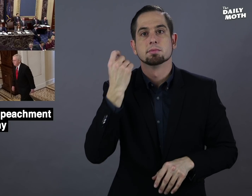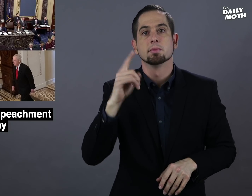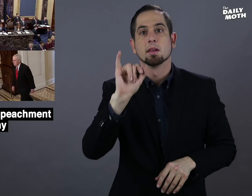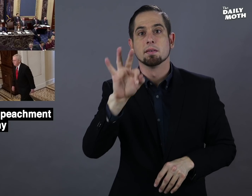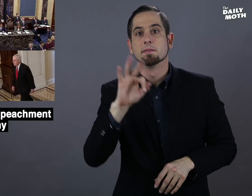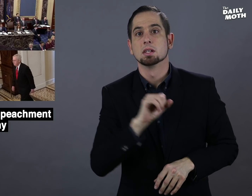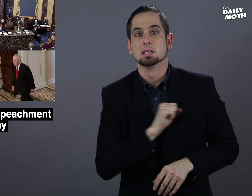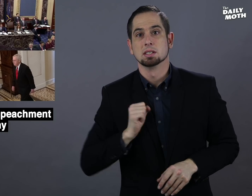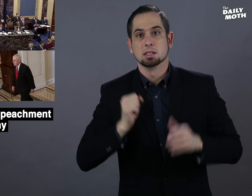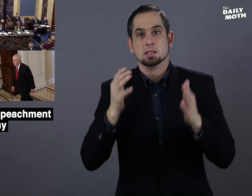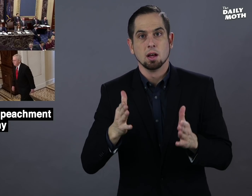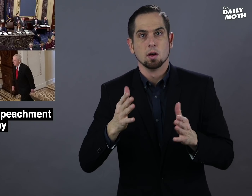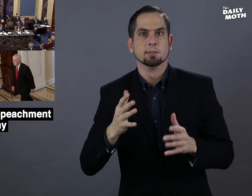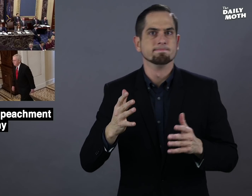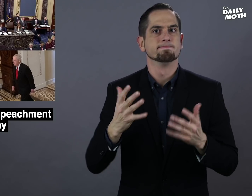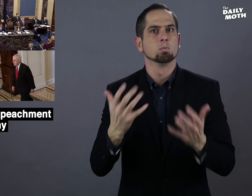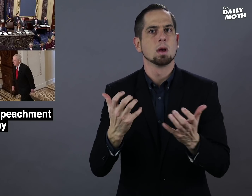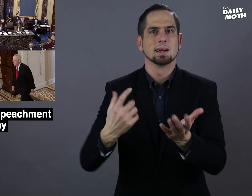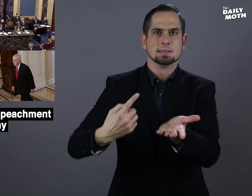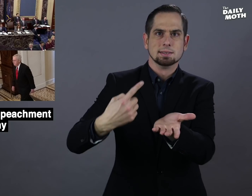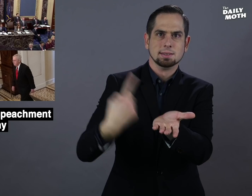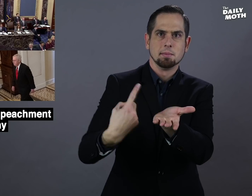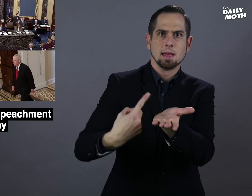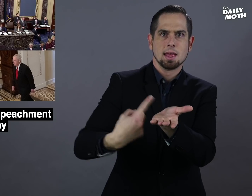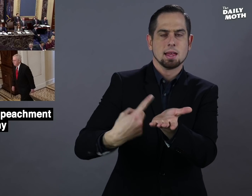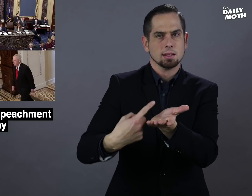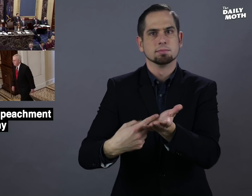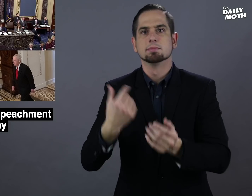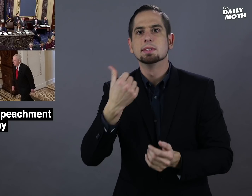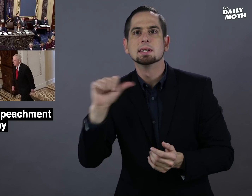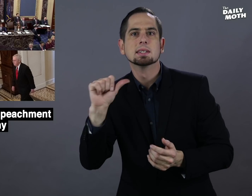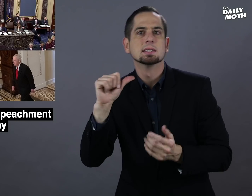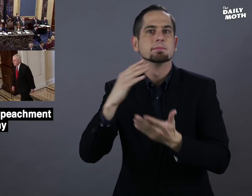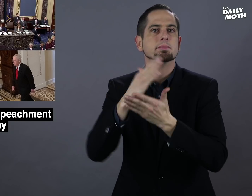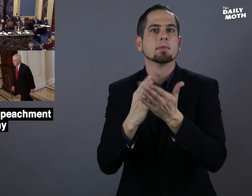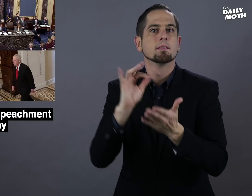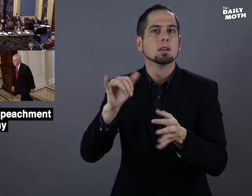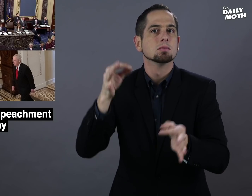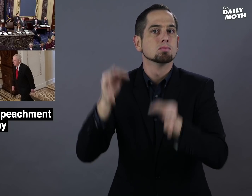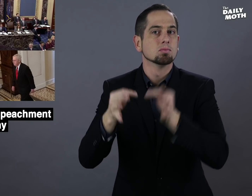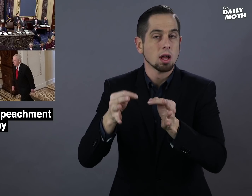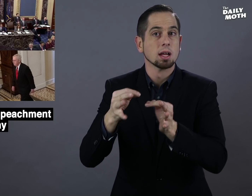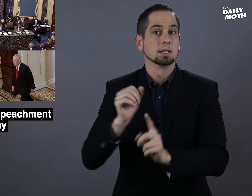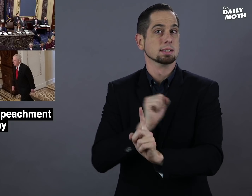If a senator wants to debate an aspect of the trial,